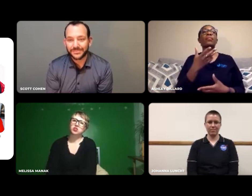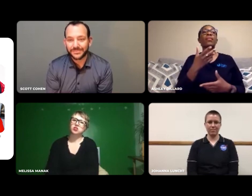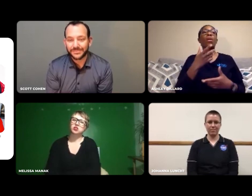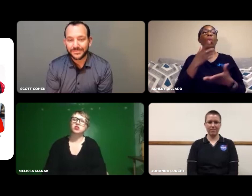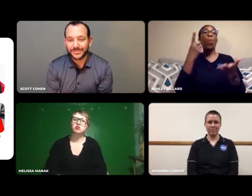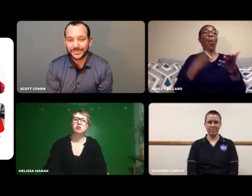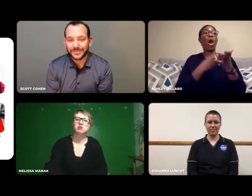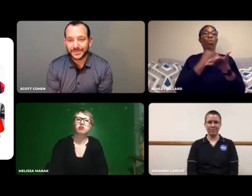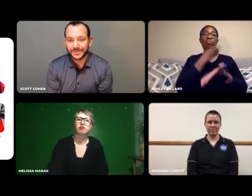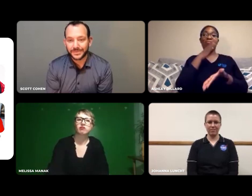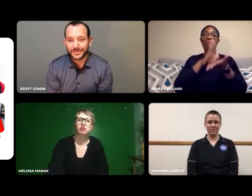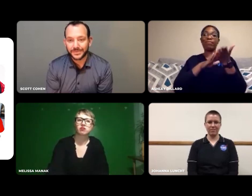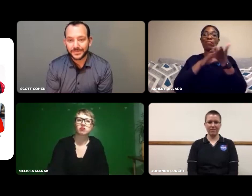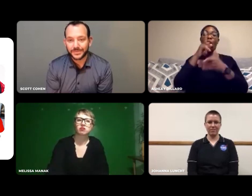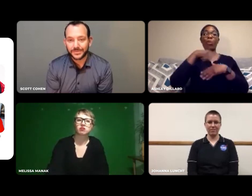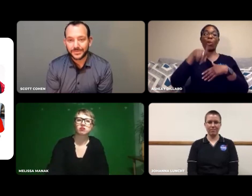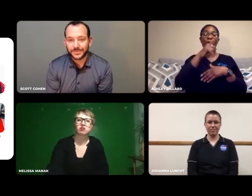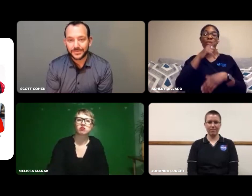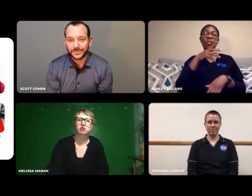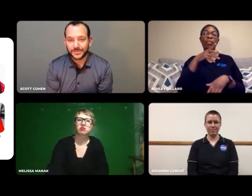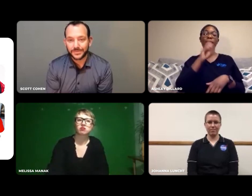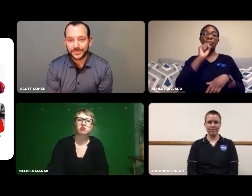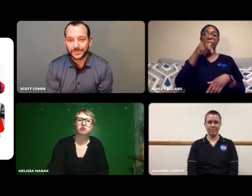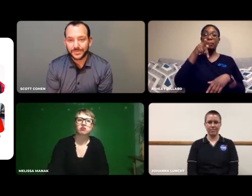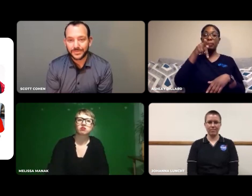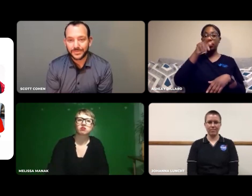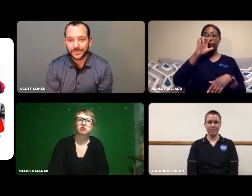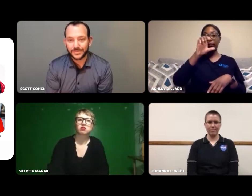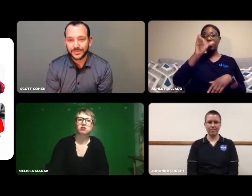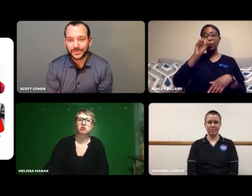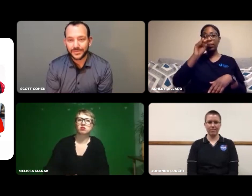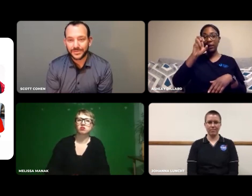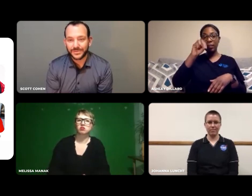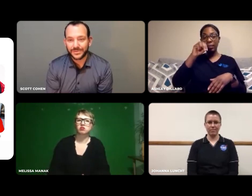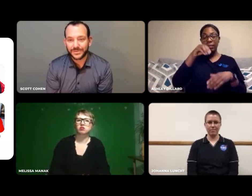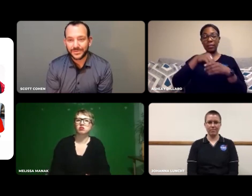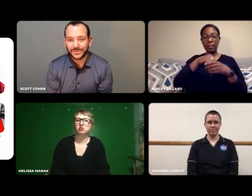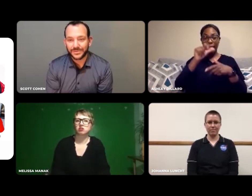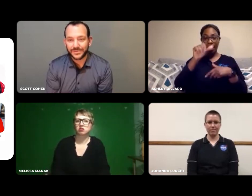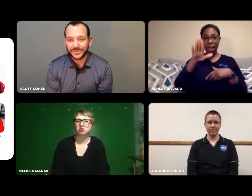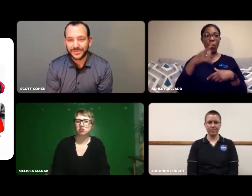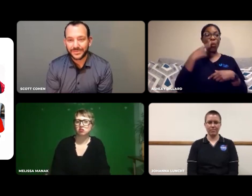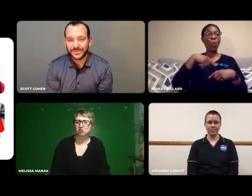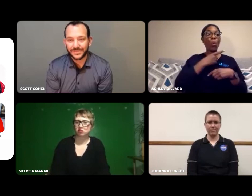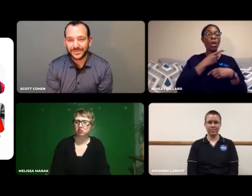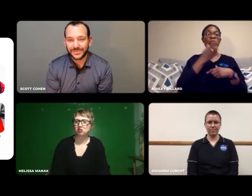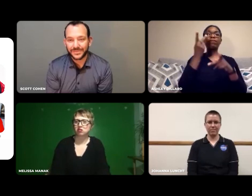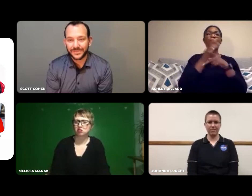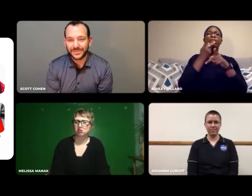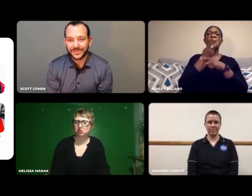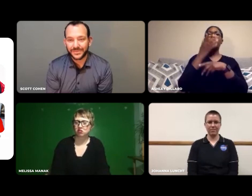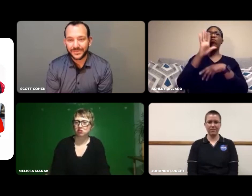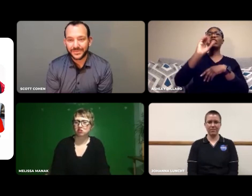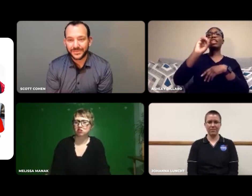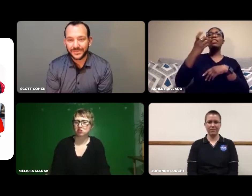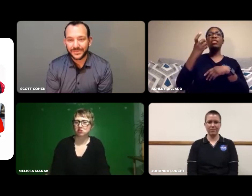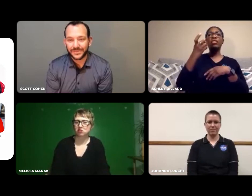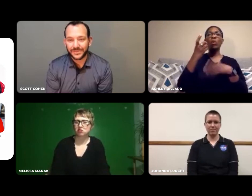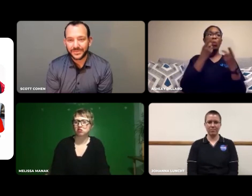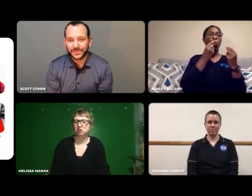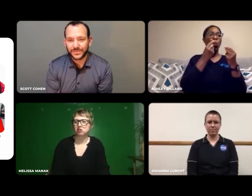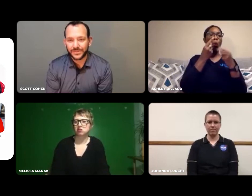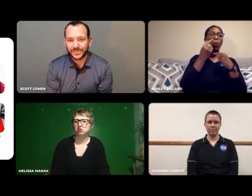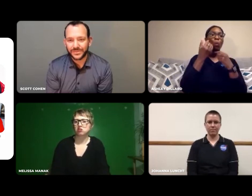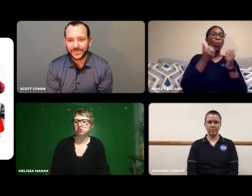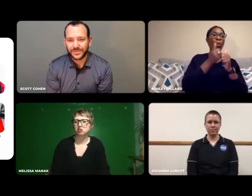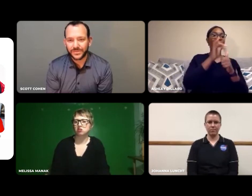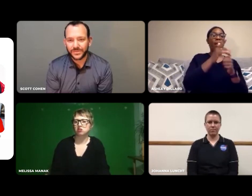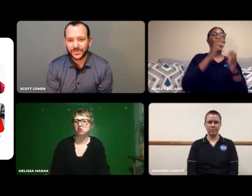Once a specimen comes into the lab, we figure out the diagnosis of the patient and report